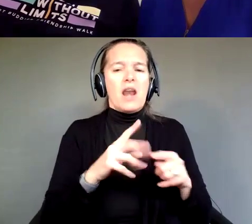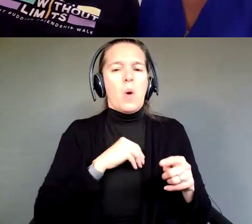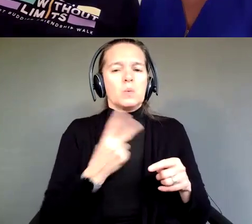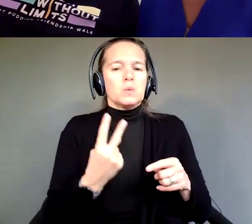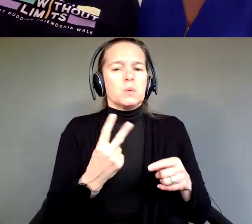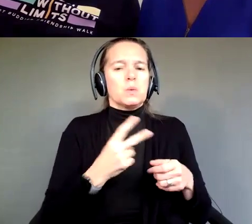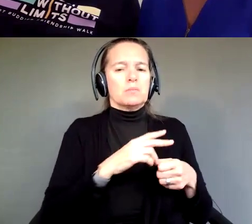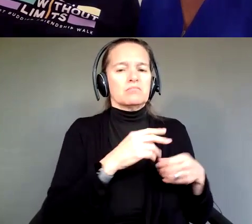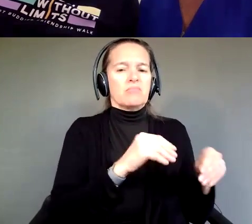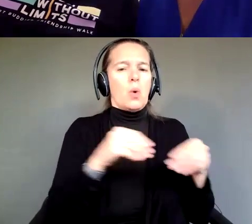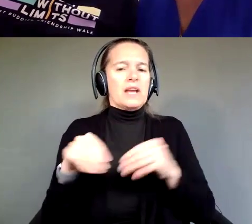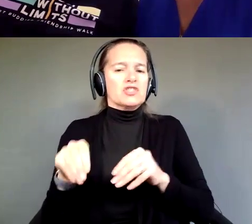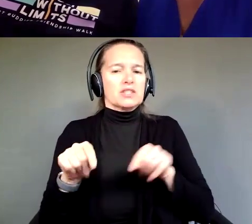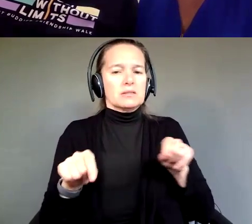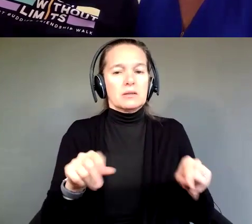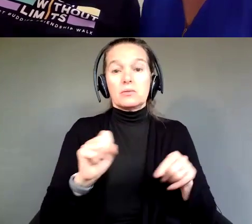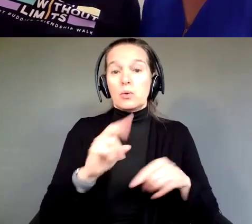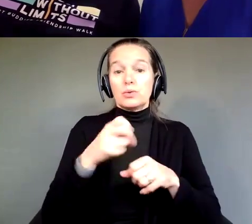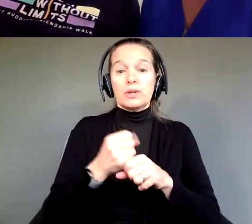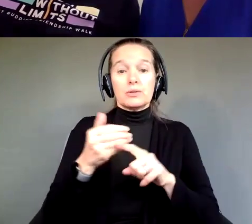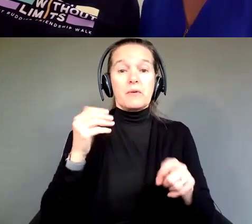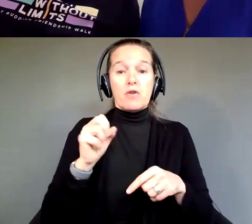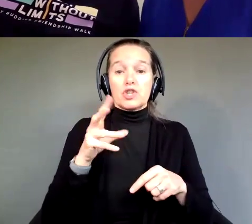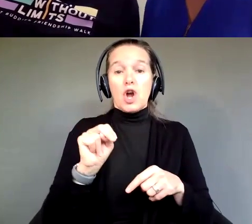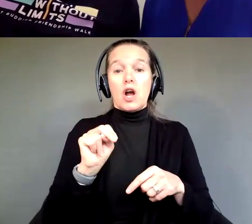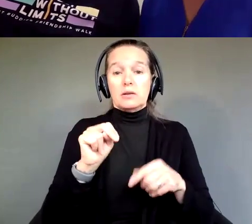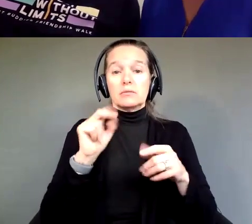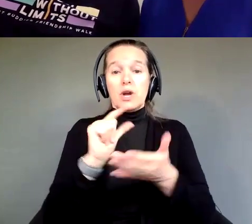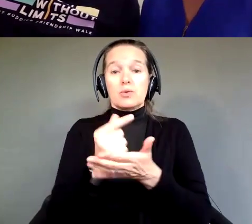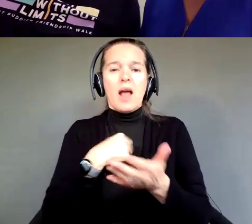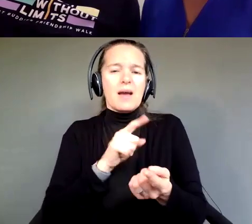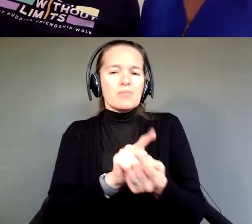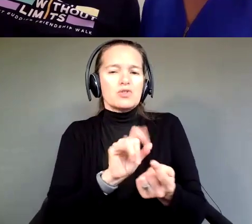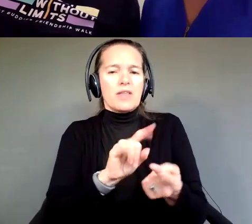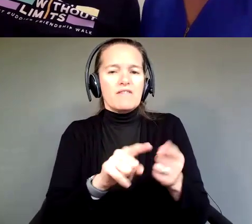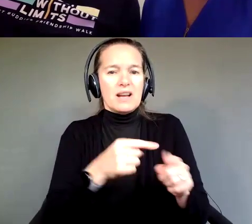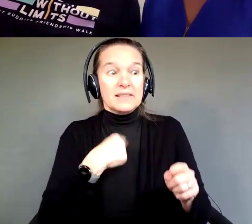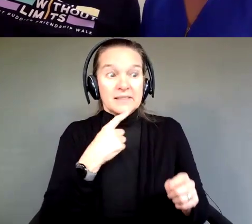And so, two years before Shawn graduated, I approached him and I said, "You know, I don't think any opportunities are coming,